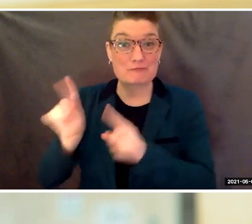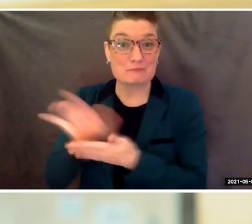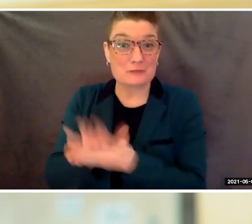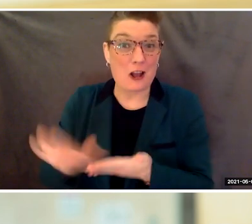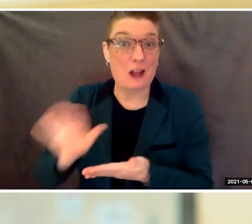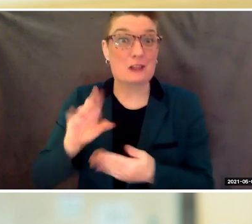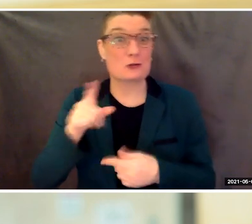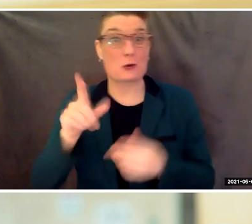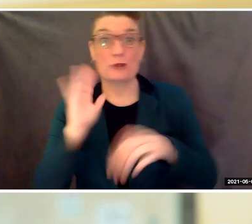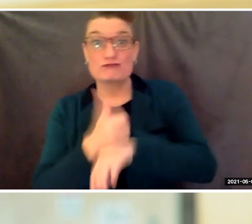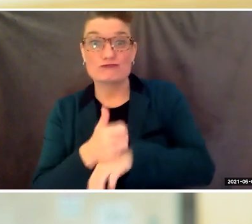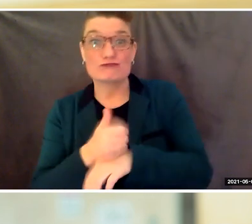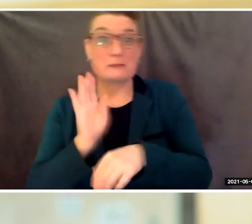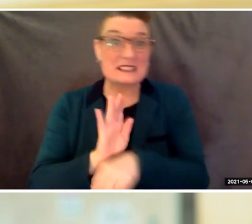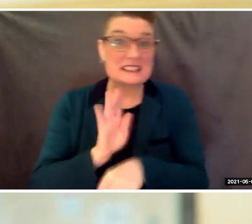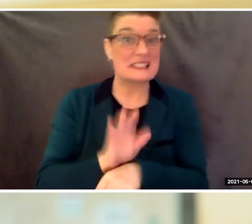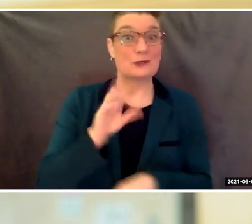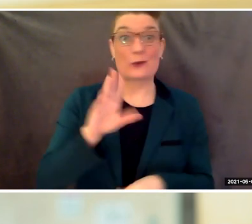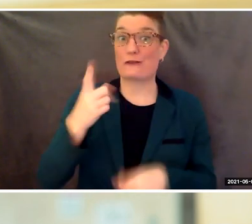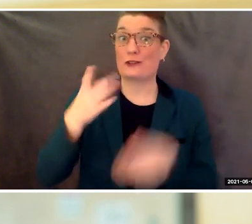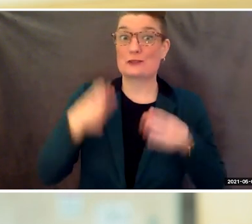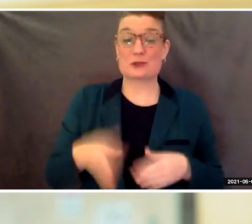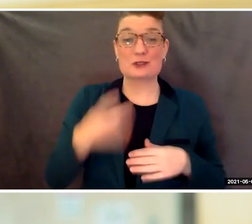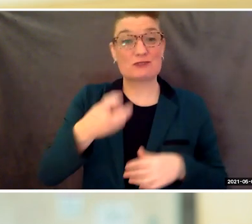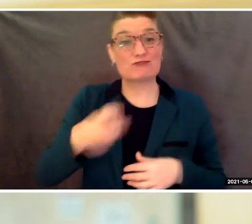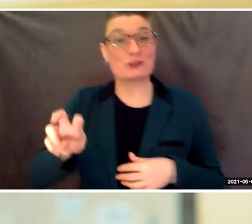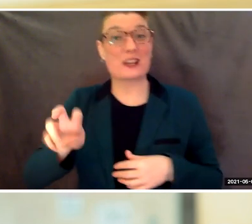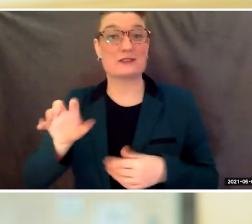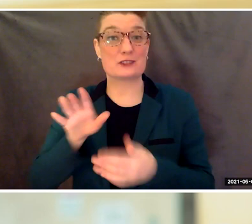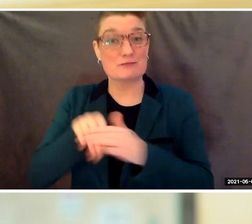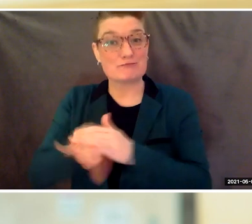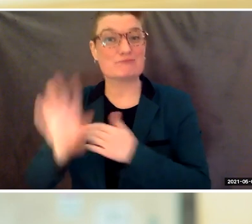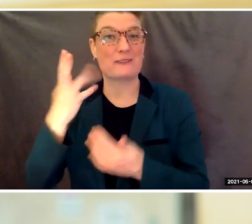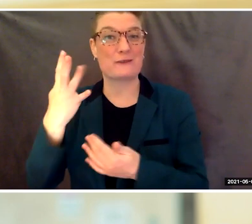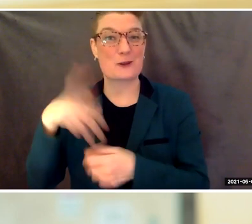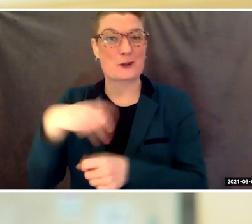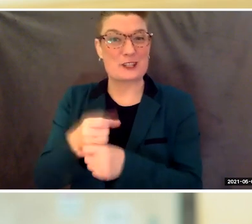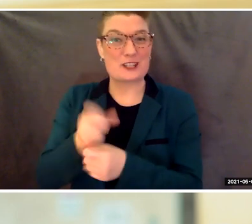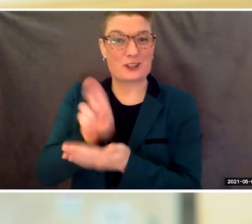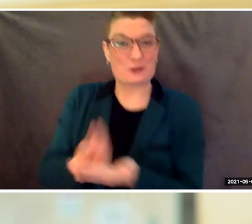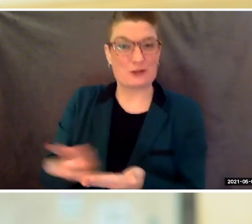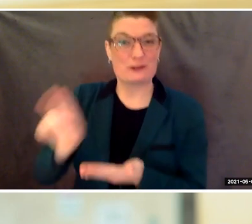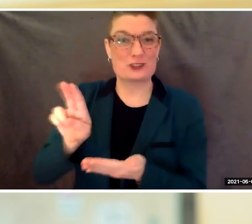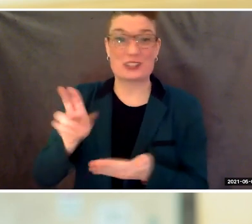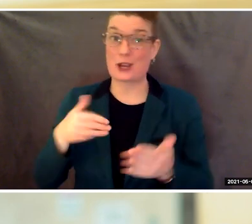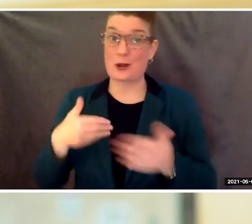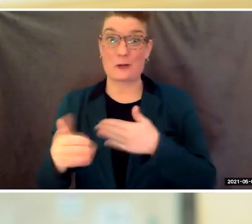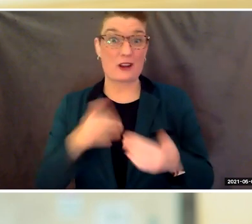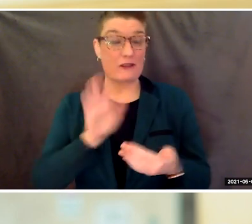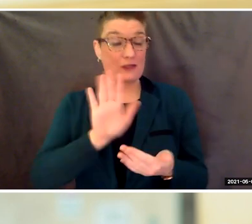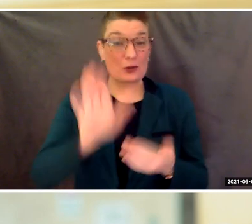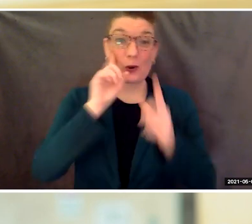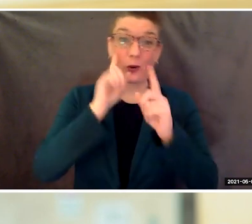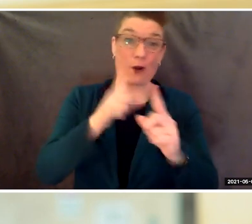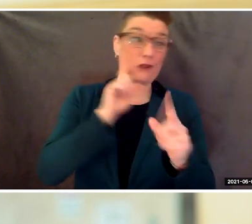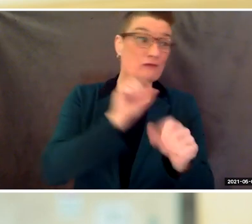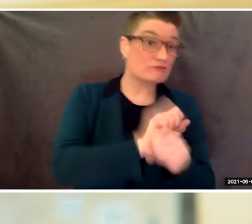or the first to transfer to a four year university. Whatever your career or academic goal, I hope that your time